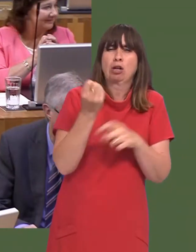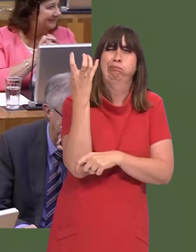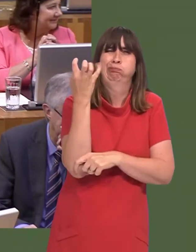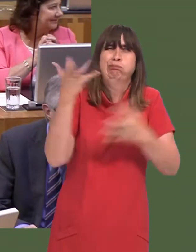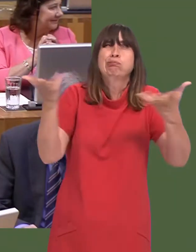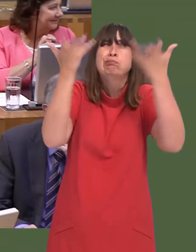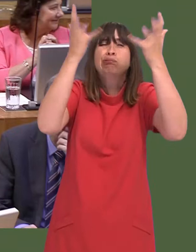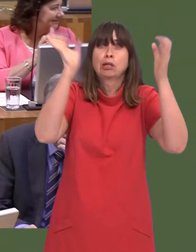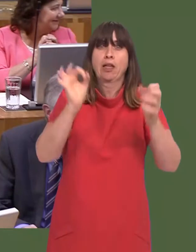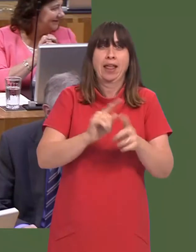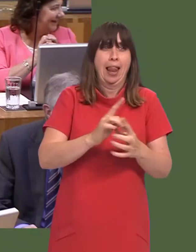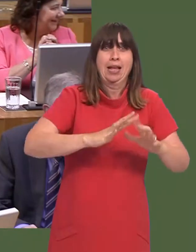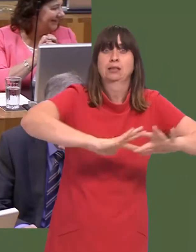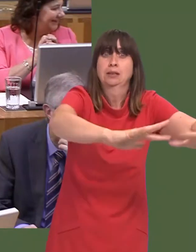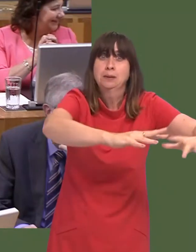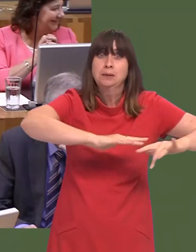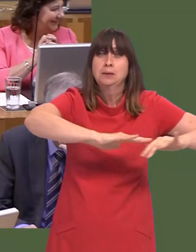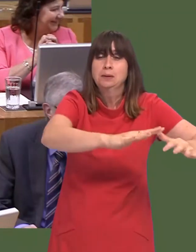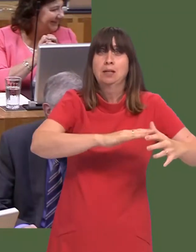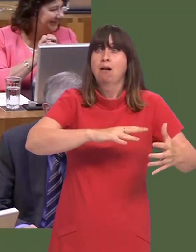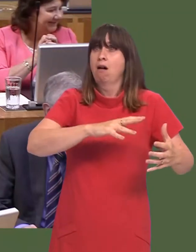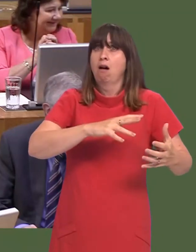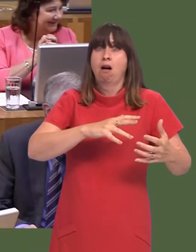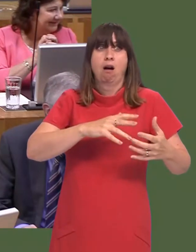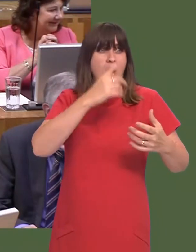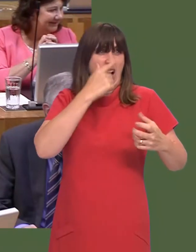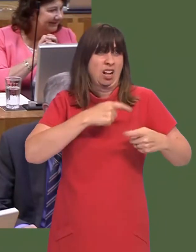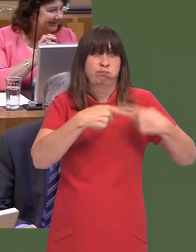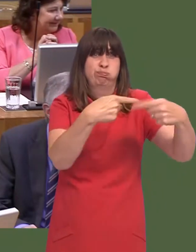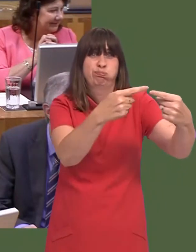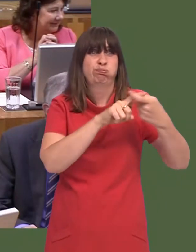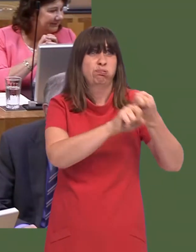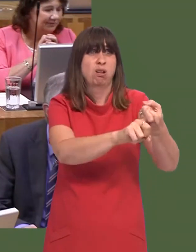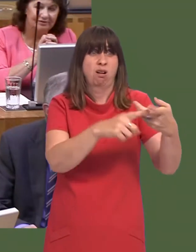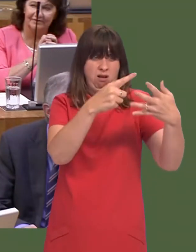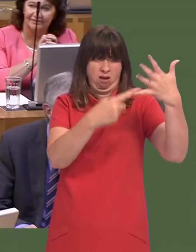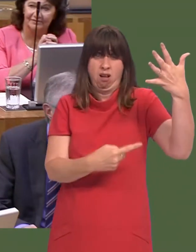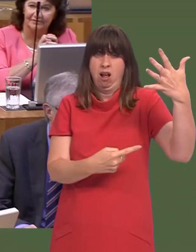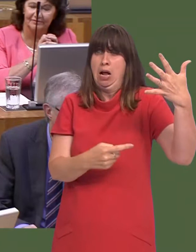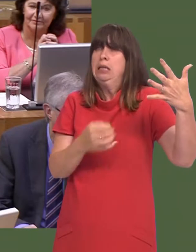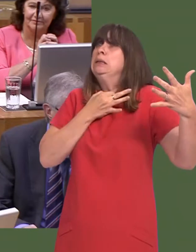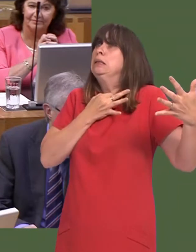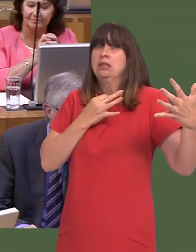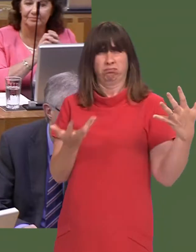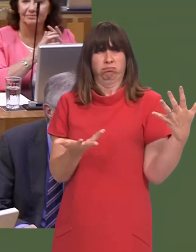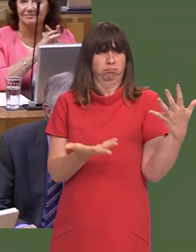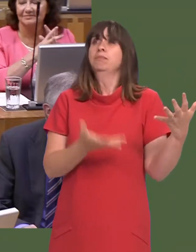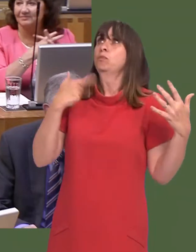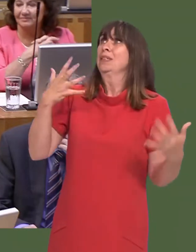being a clean source of energy, in terms of reliability and predictability. There is no reason why this project should not go ahead.